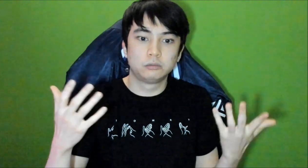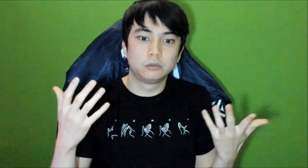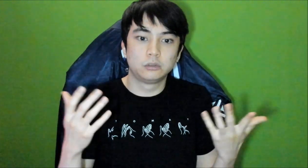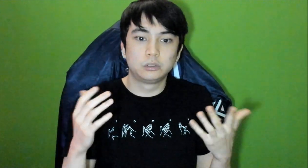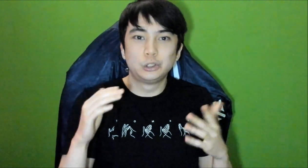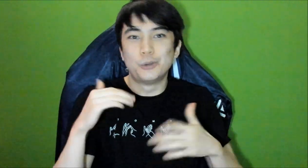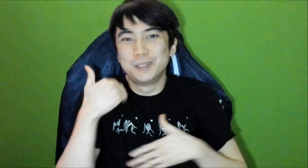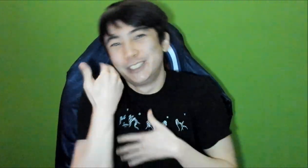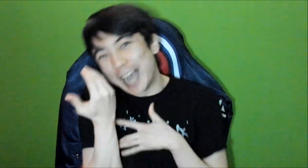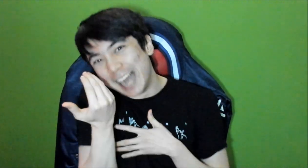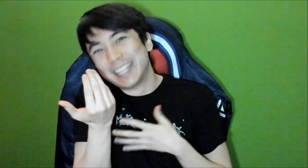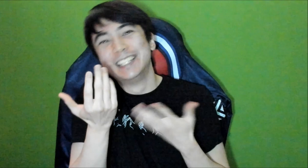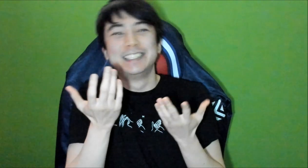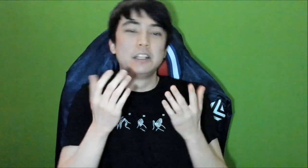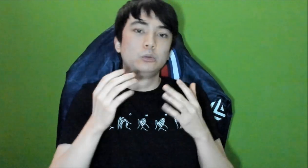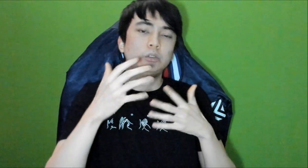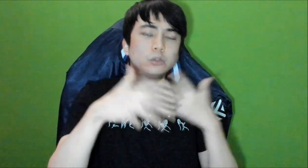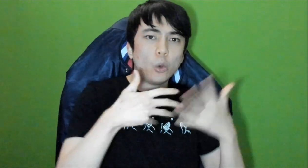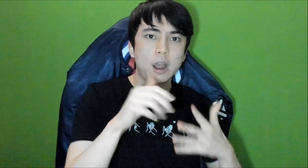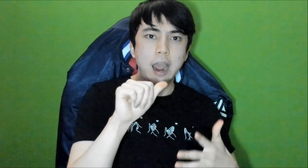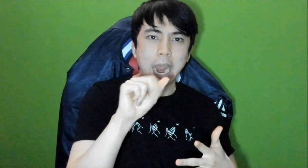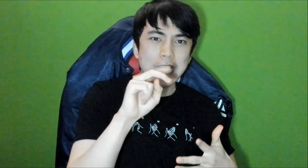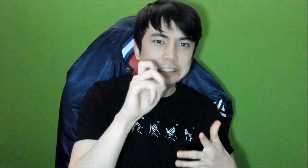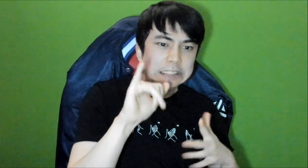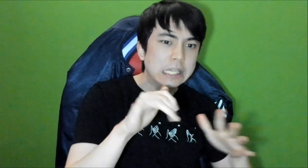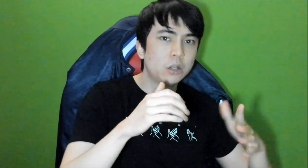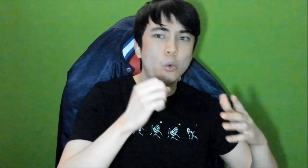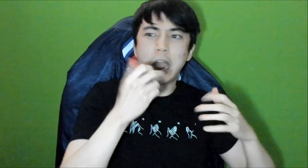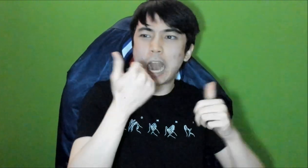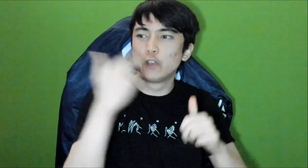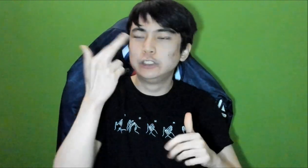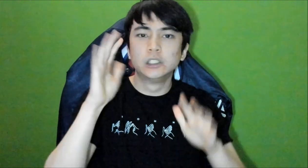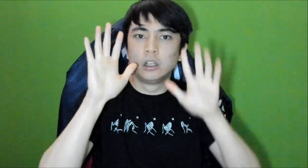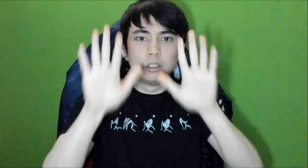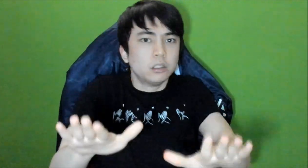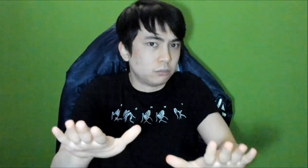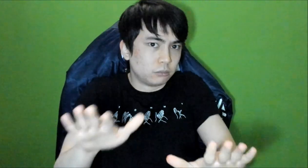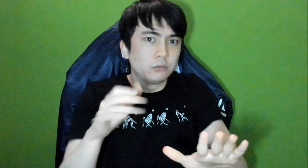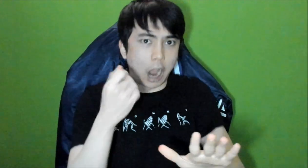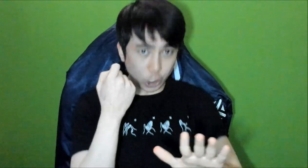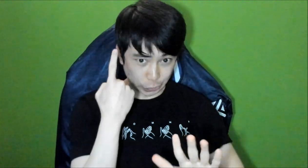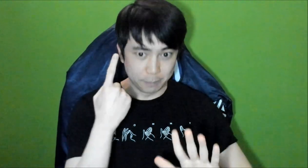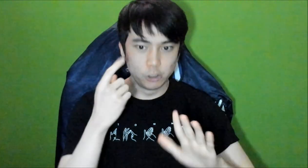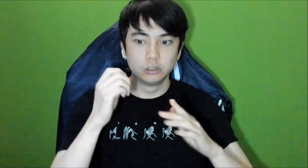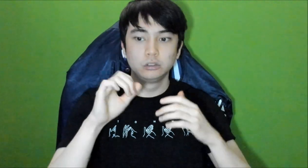Shyness, social anxiety, or any reason. Totally understandable